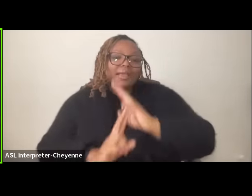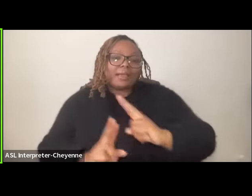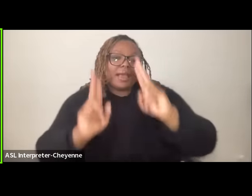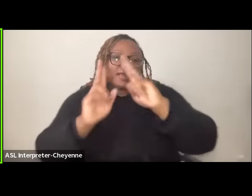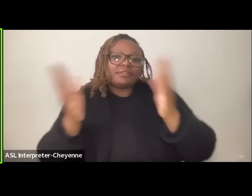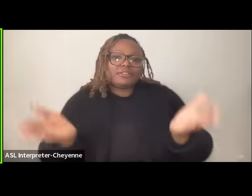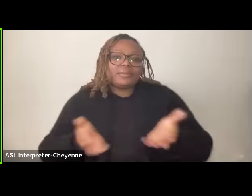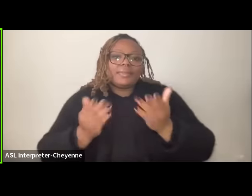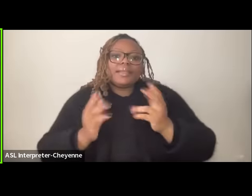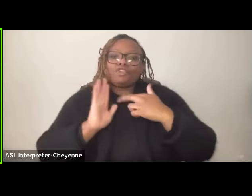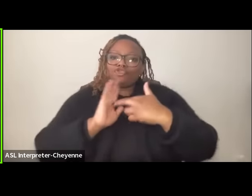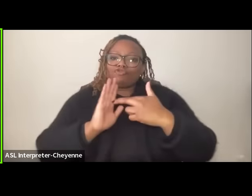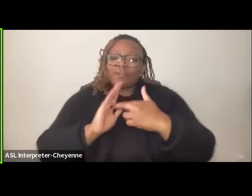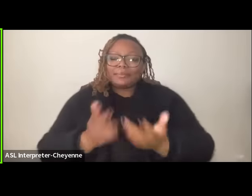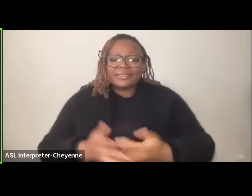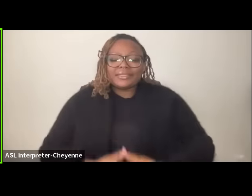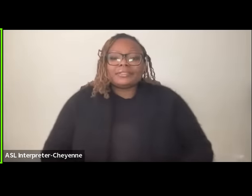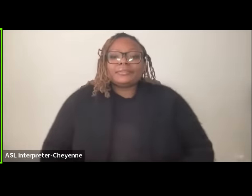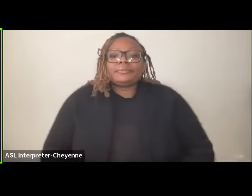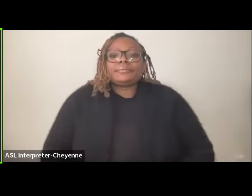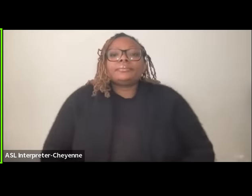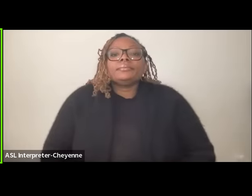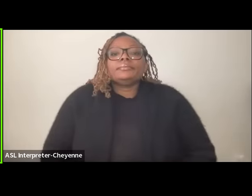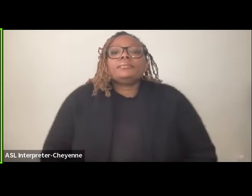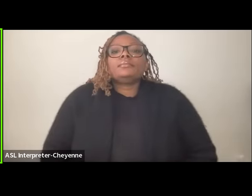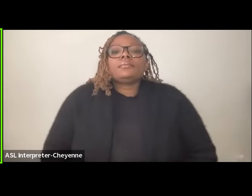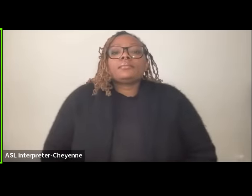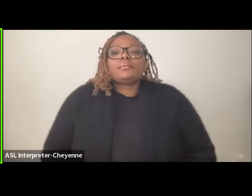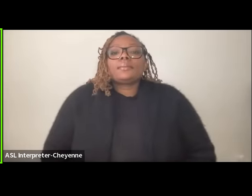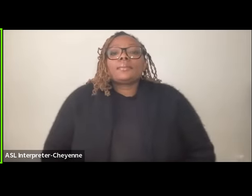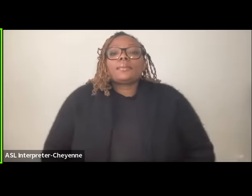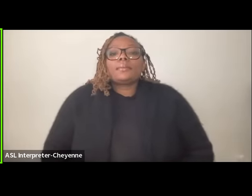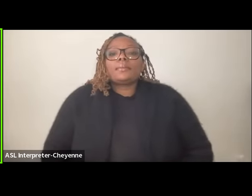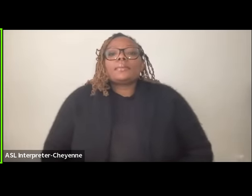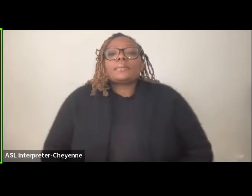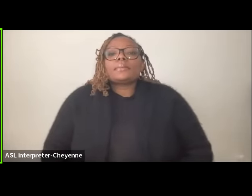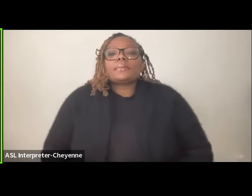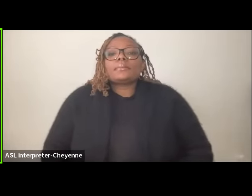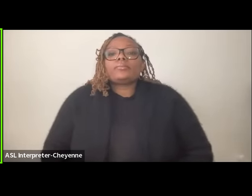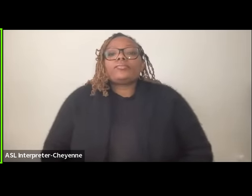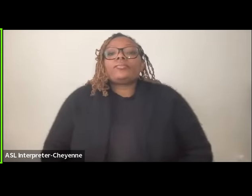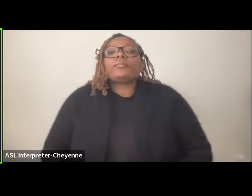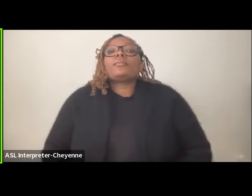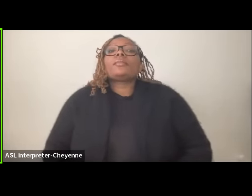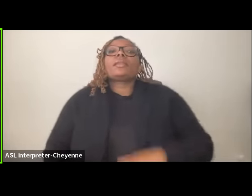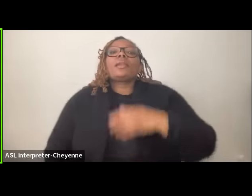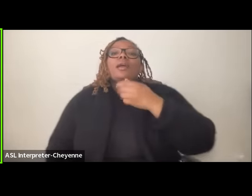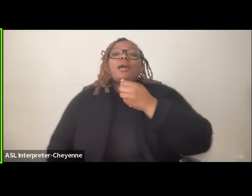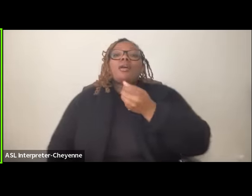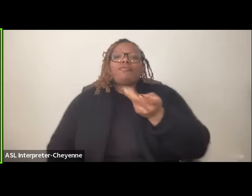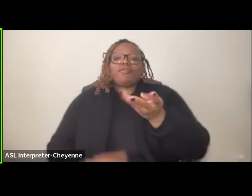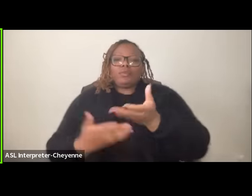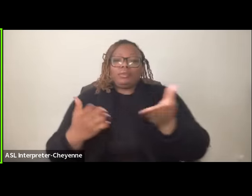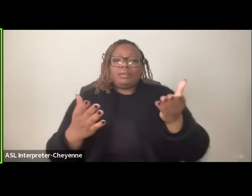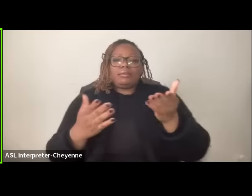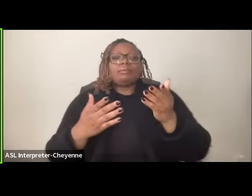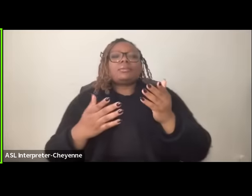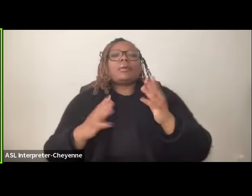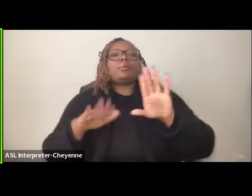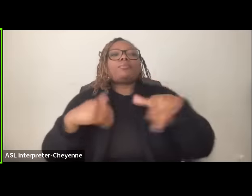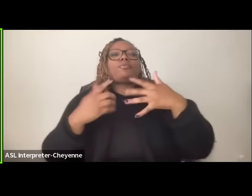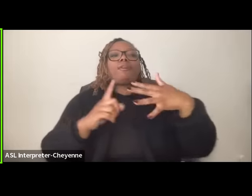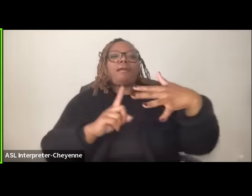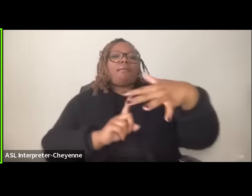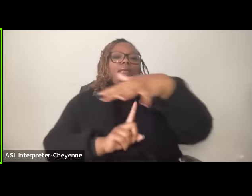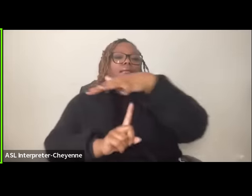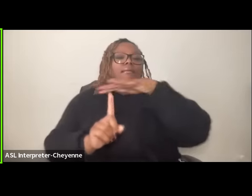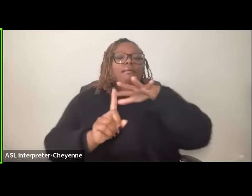to represent that I want to say um a few things just to situate ourselves in in the situation